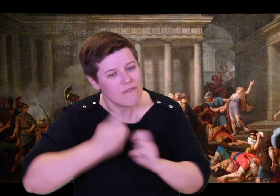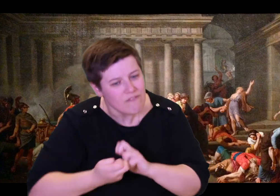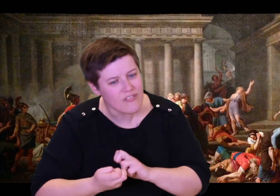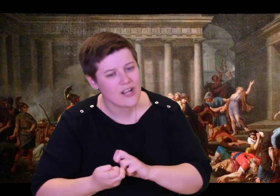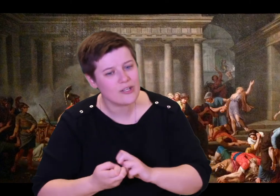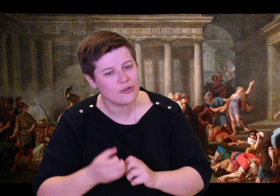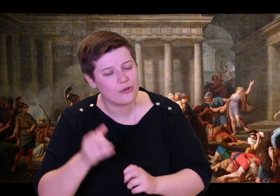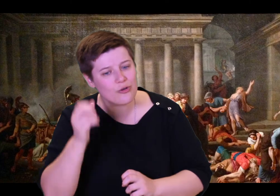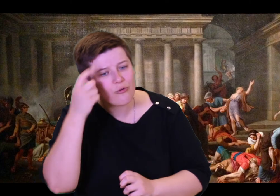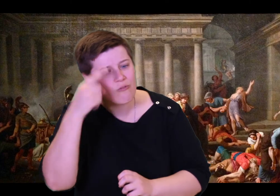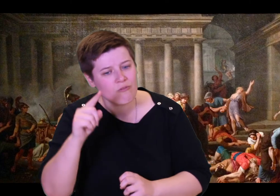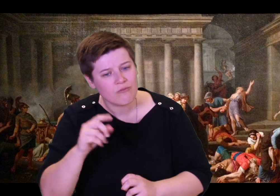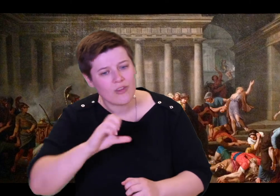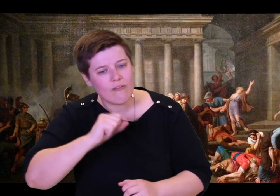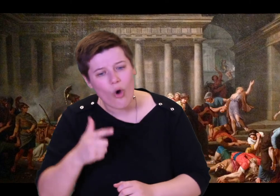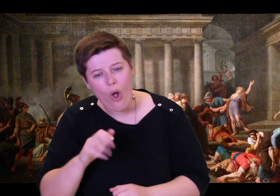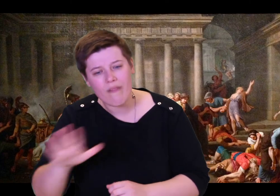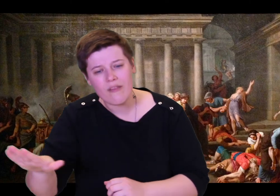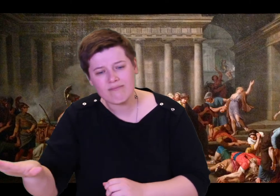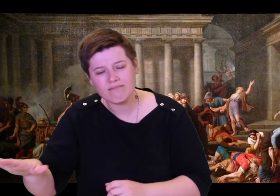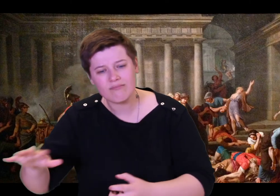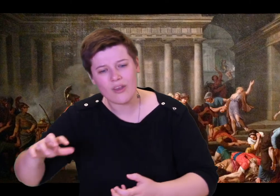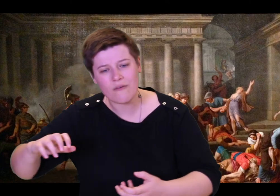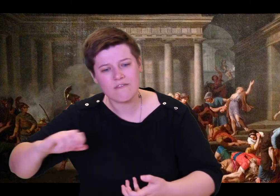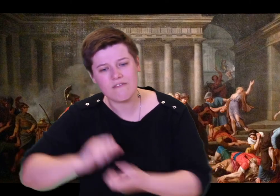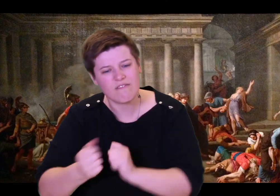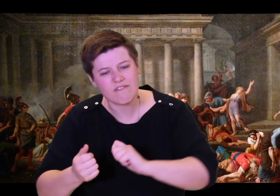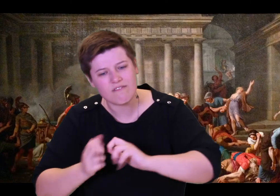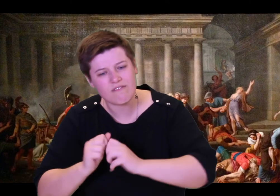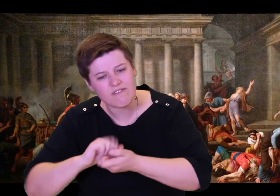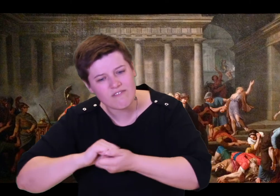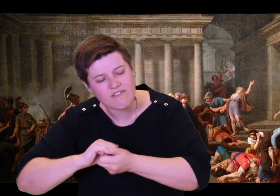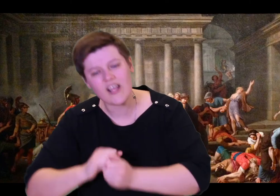telling the truth: Odysseus is here. He is the stranger that